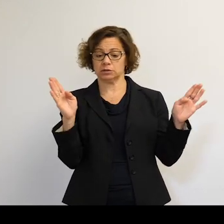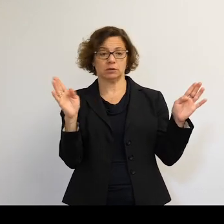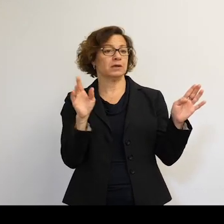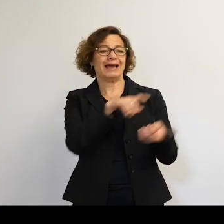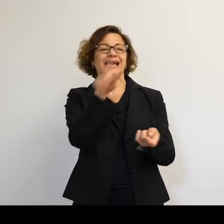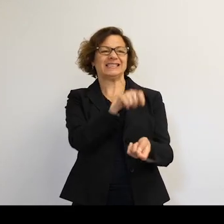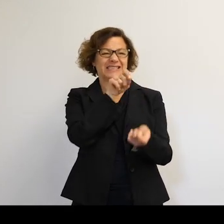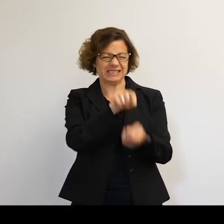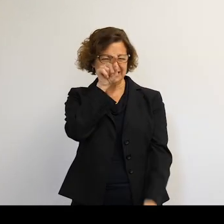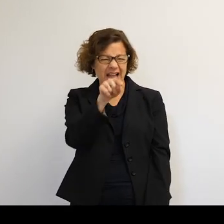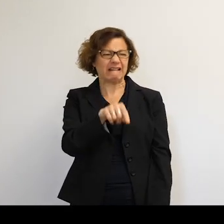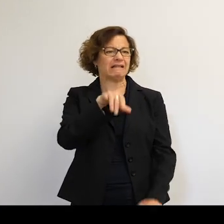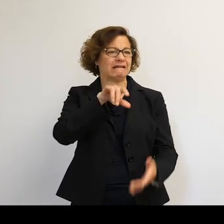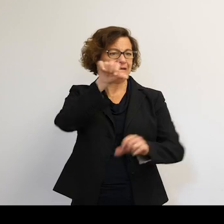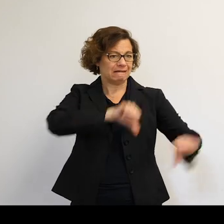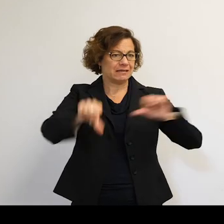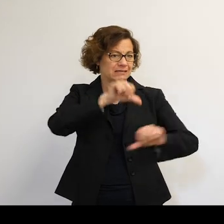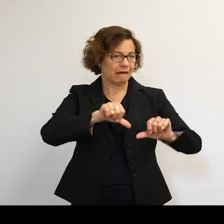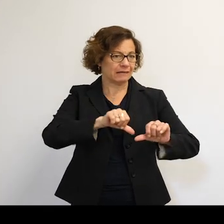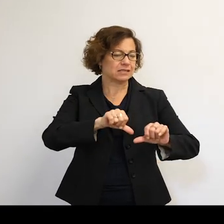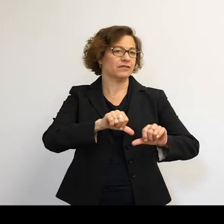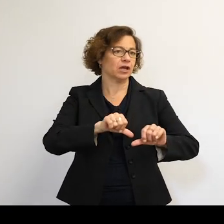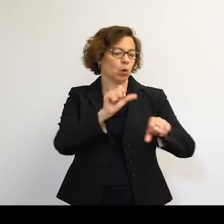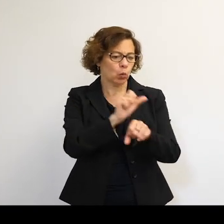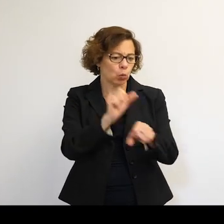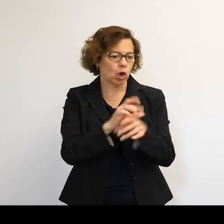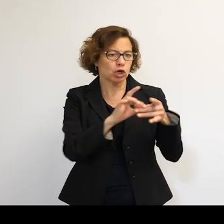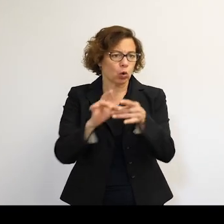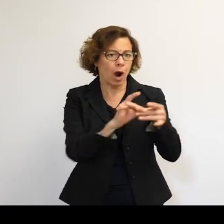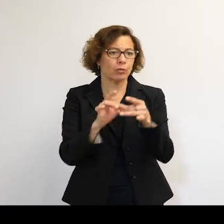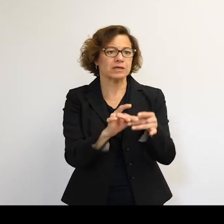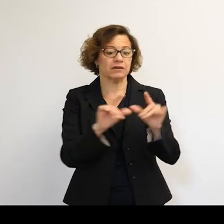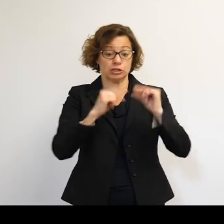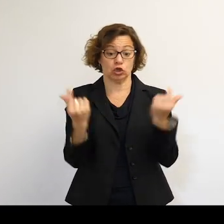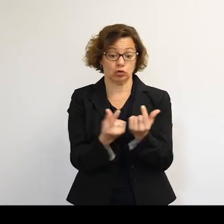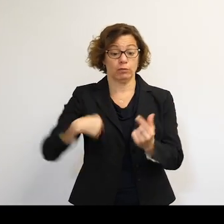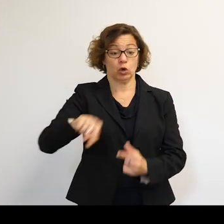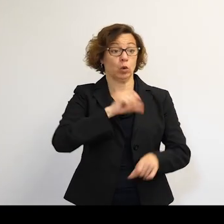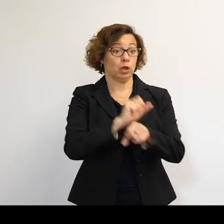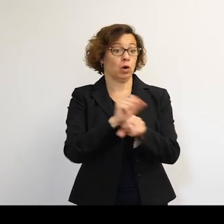I'm used to working on scientific missions which are cooperative. And I could-- well, as a group, we could work out where they were to